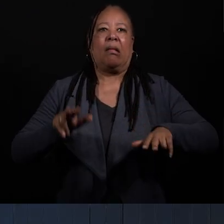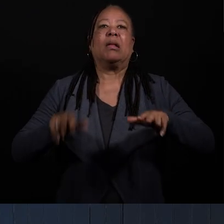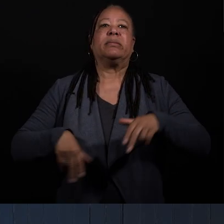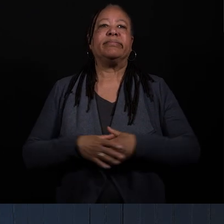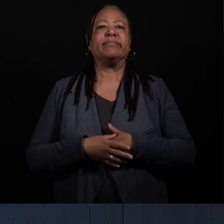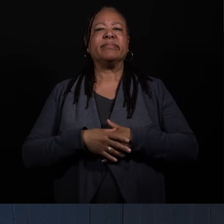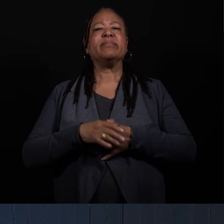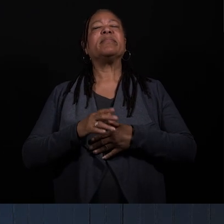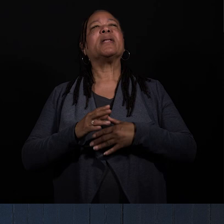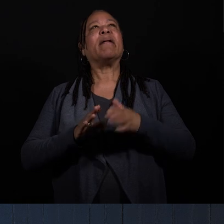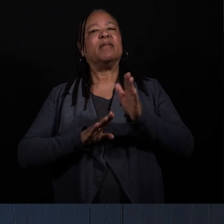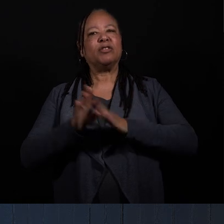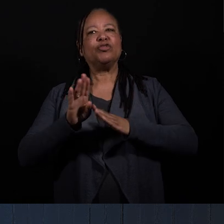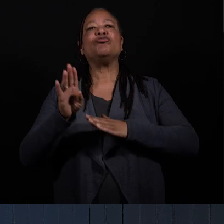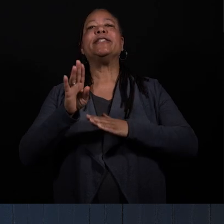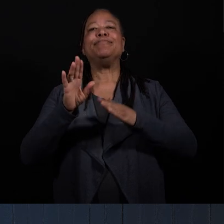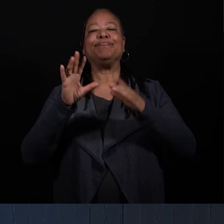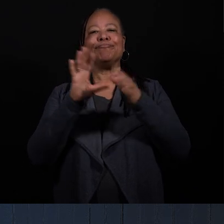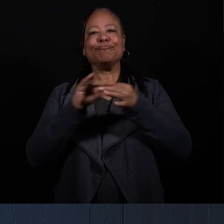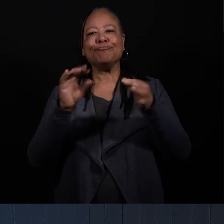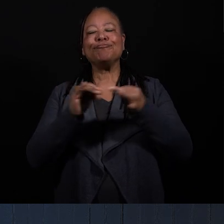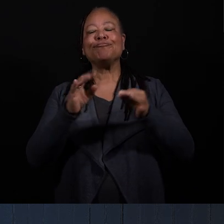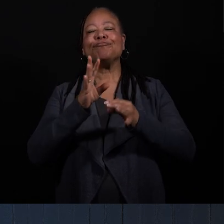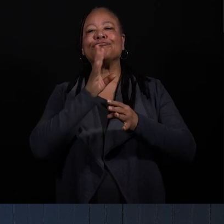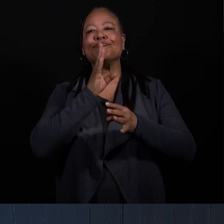and eventually articulate way of being.